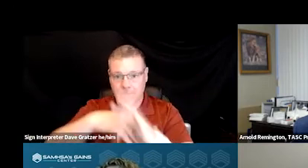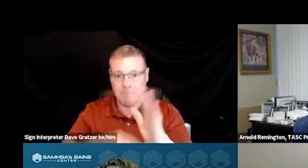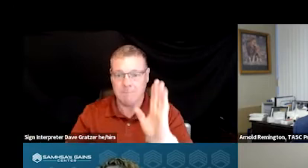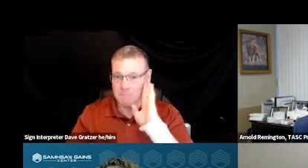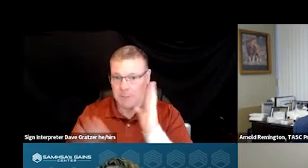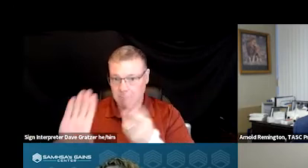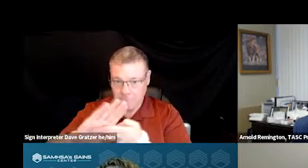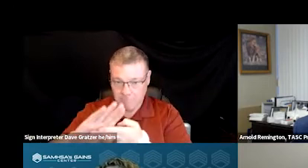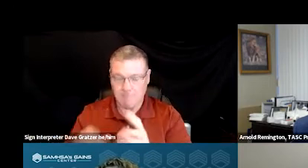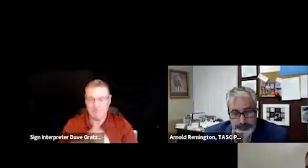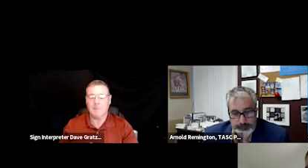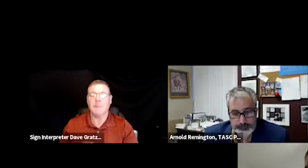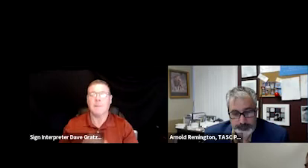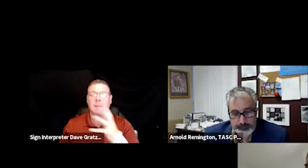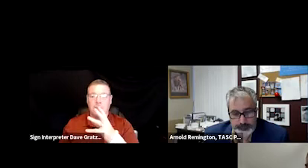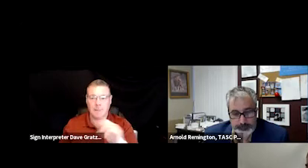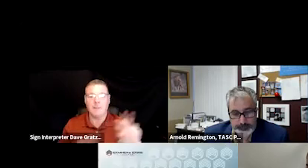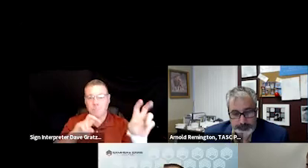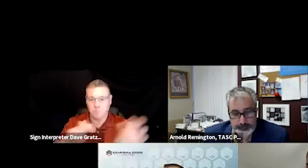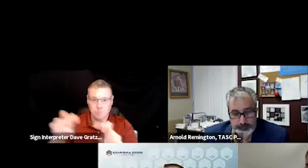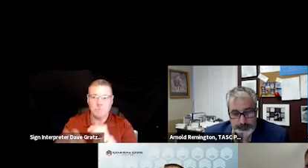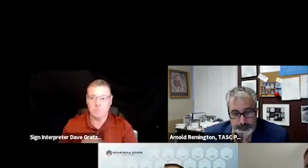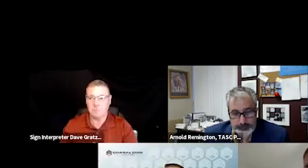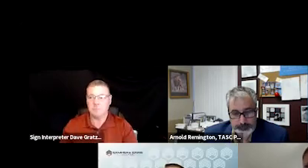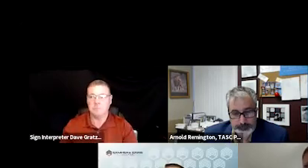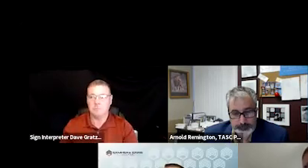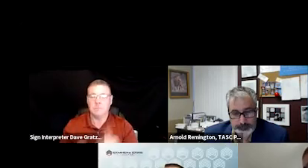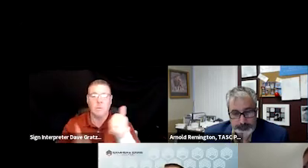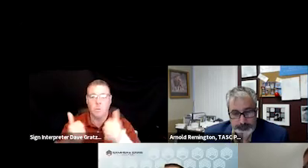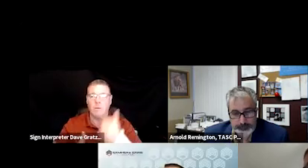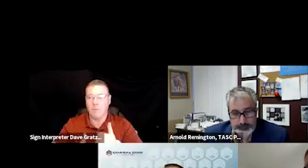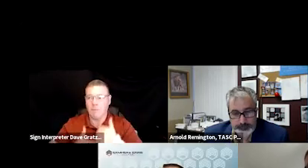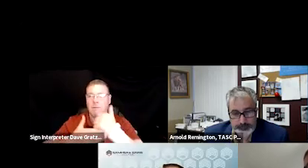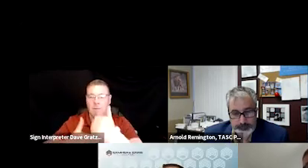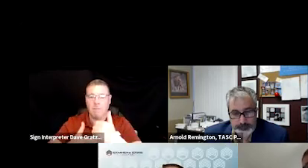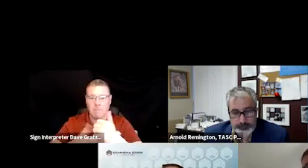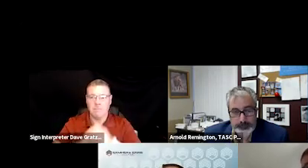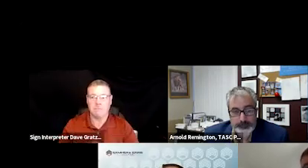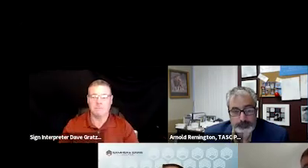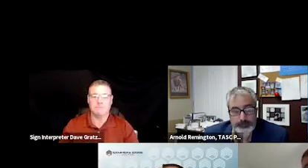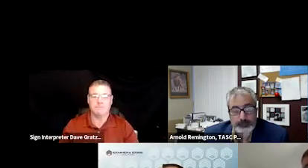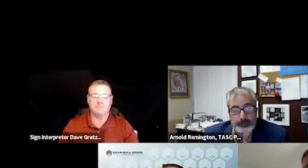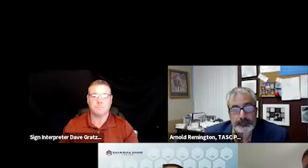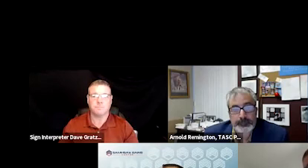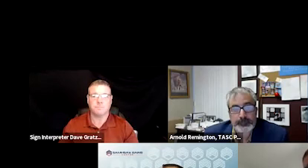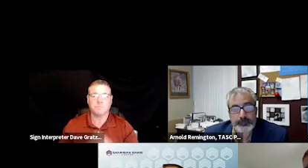and facilitate that transfer, which obviously helps those hospitals out quite a bit. Next slide please.